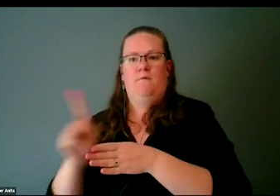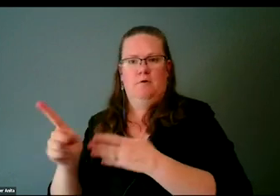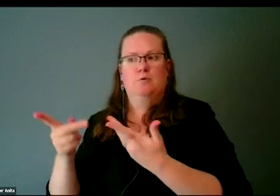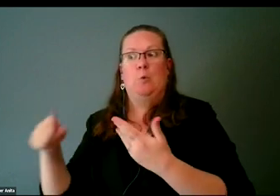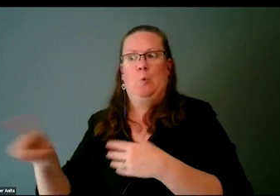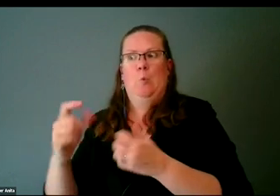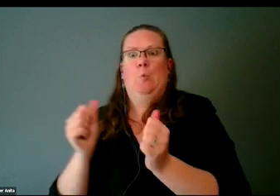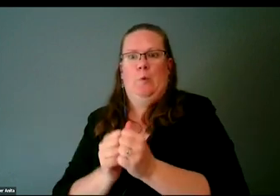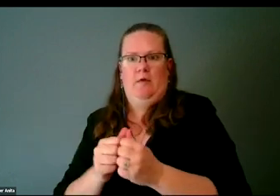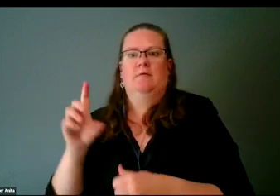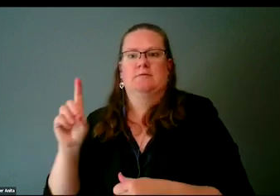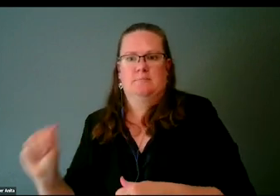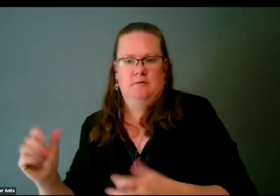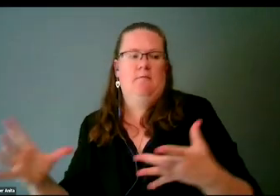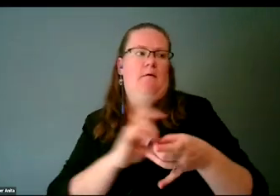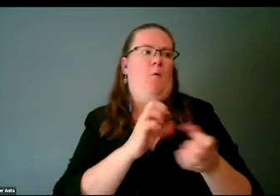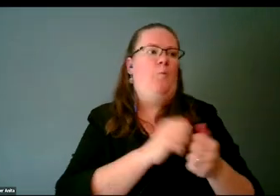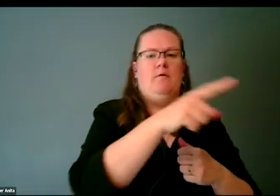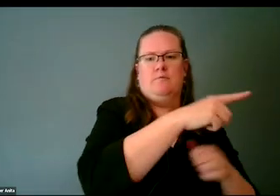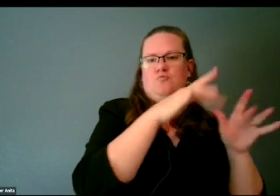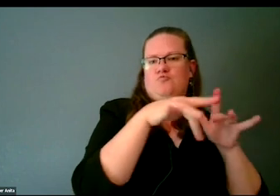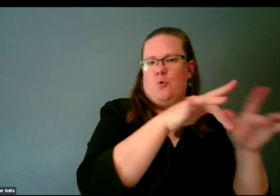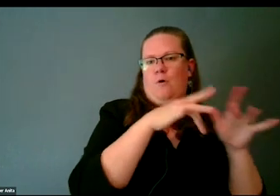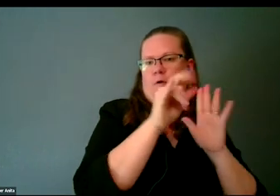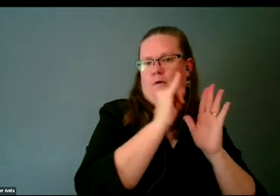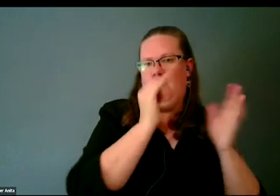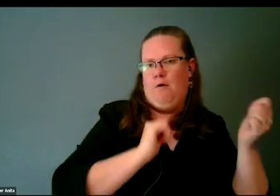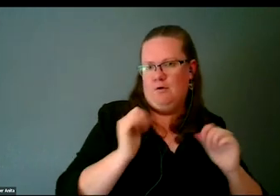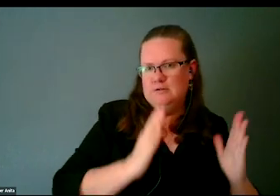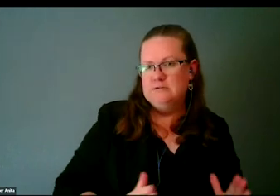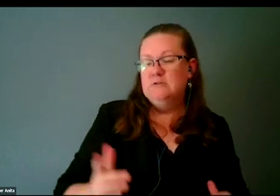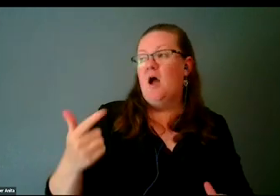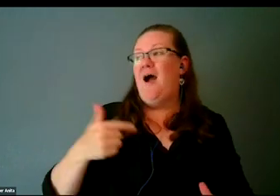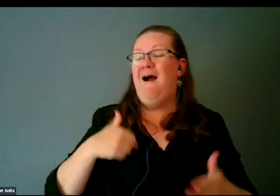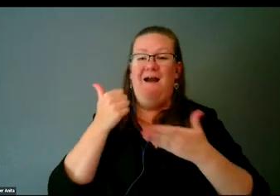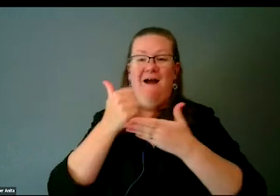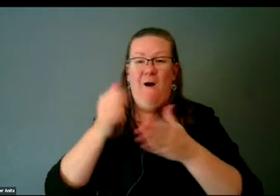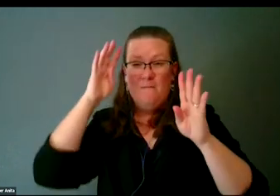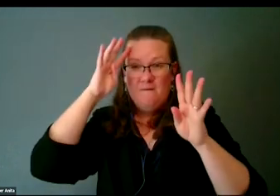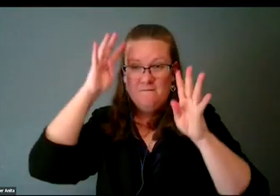within that platform. I helped come up with the idea, I did not build the tech platform,